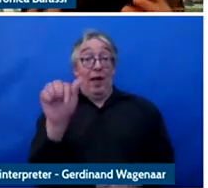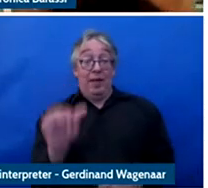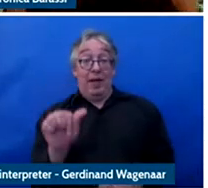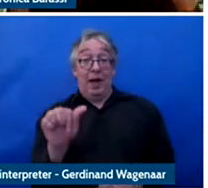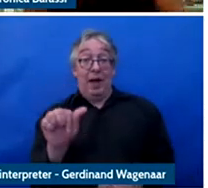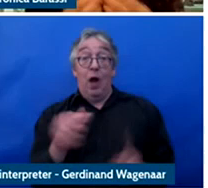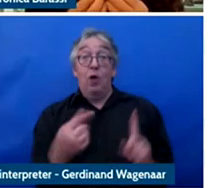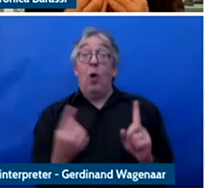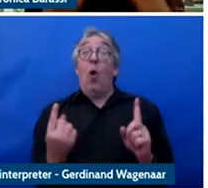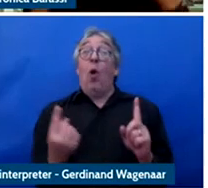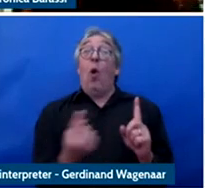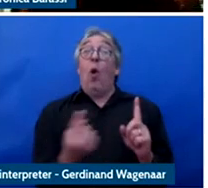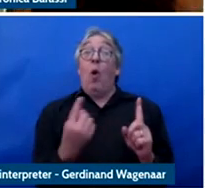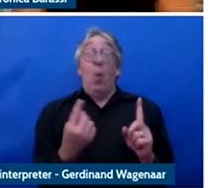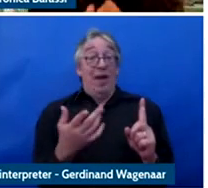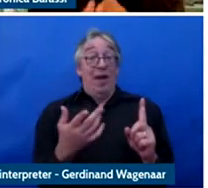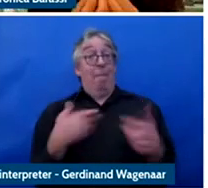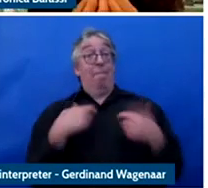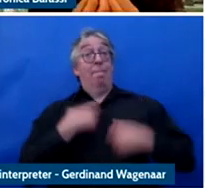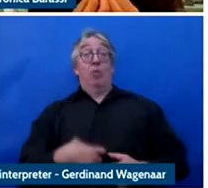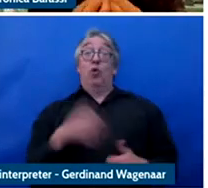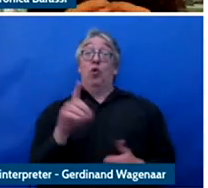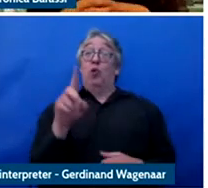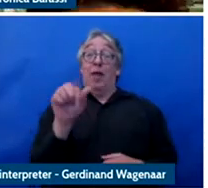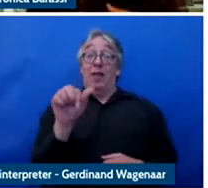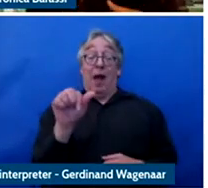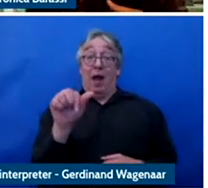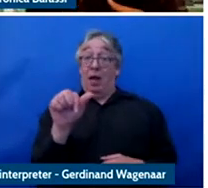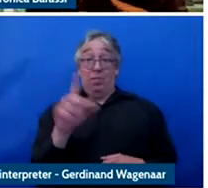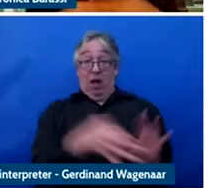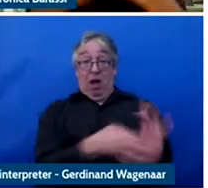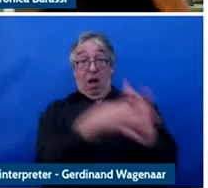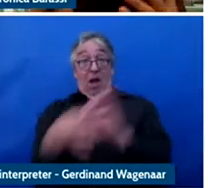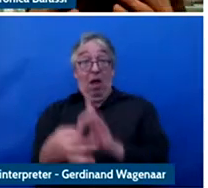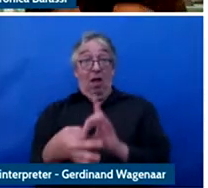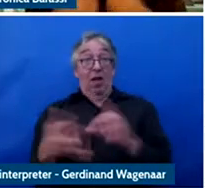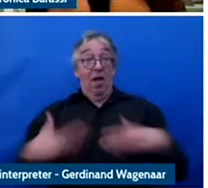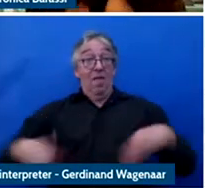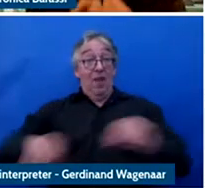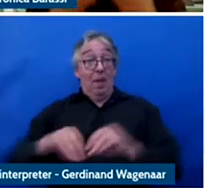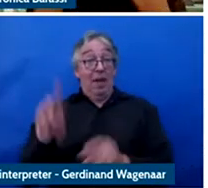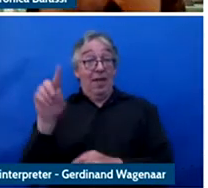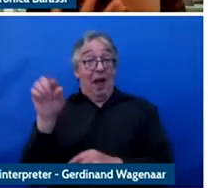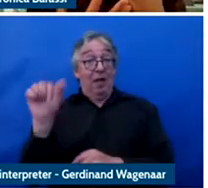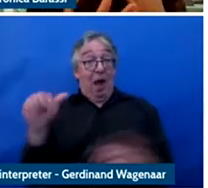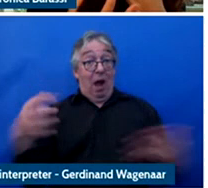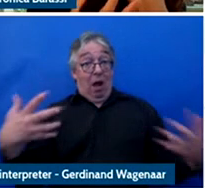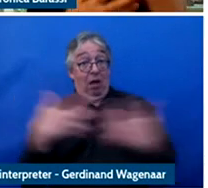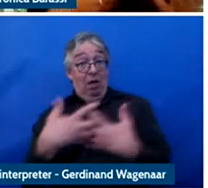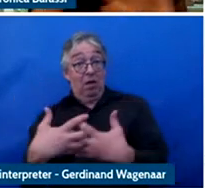highly contextual data connected to the family but also this a data is very